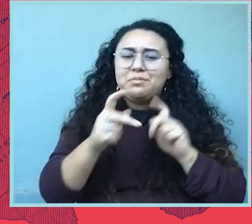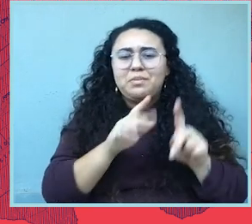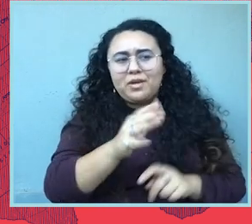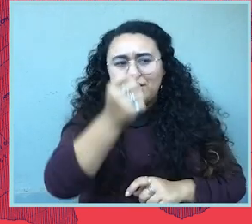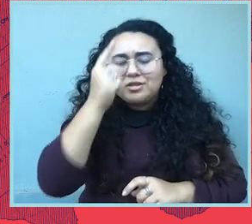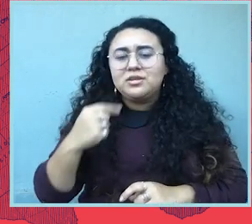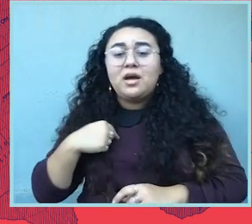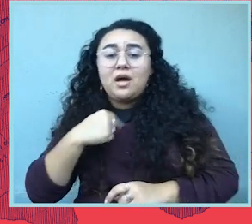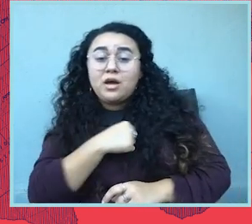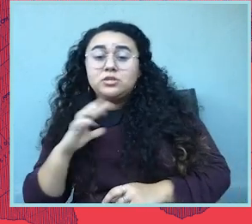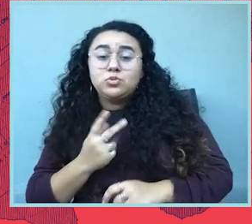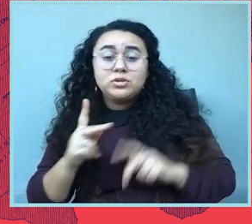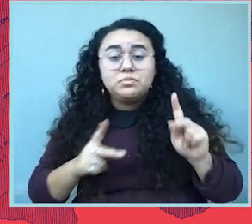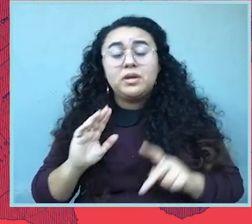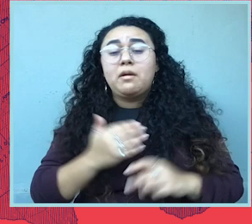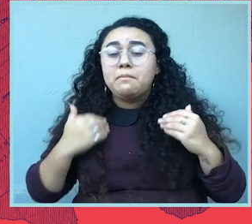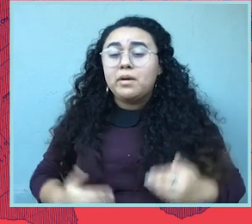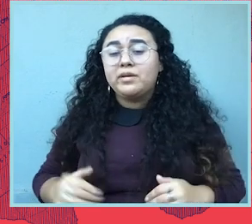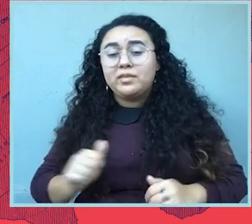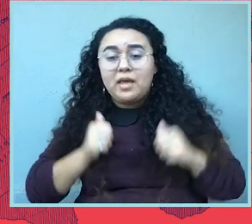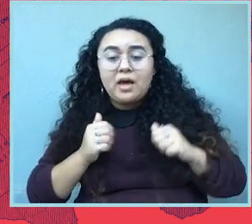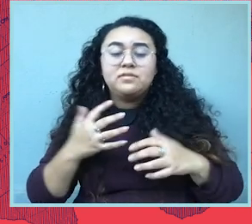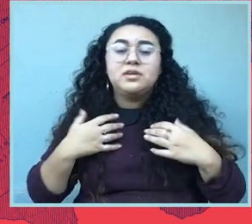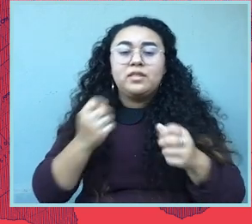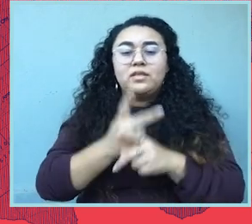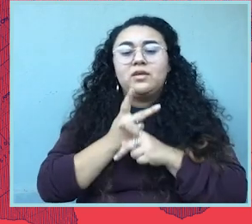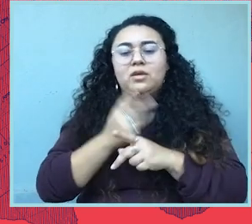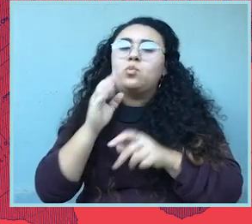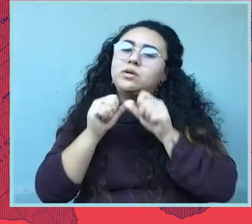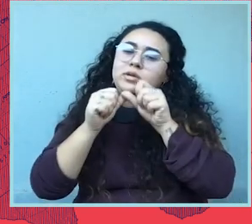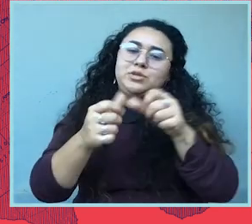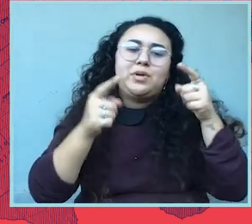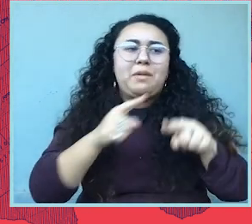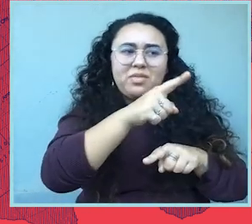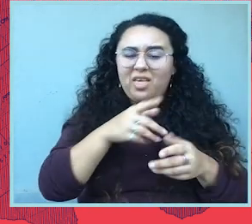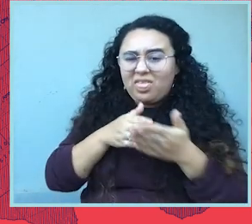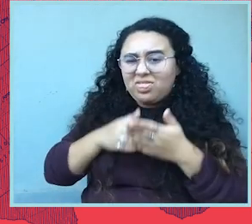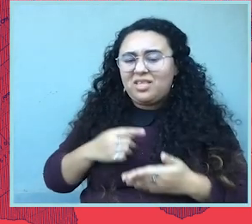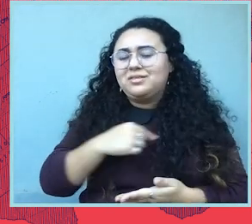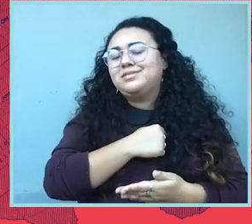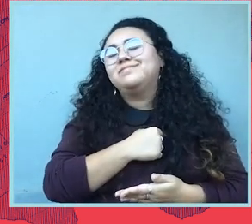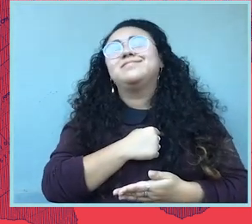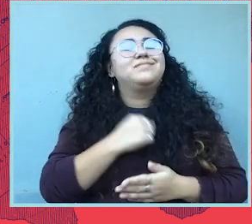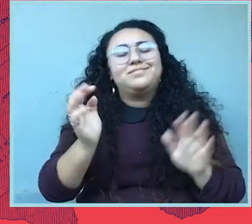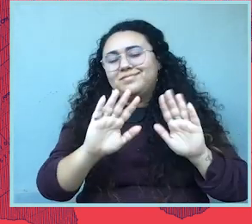change people's understandings of us, our bodies, our lives, our health care, then that's going to continue to happen.